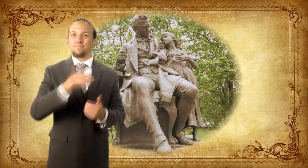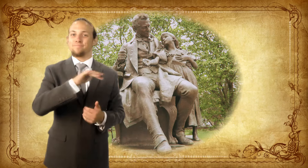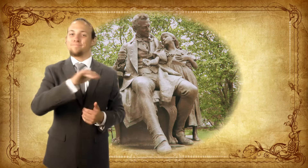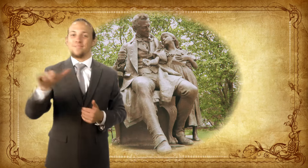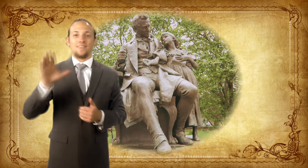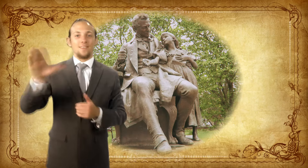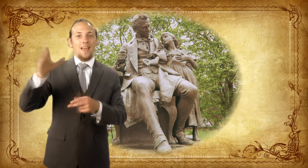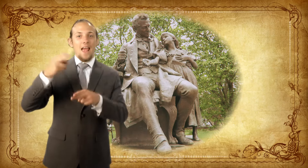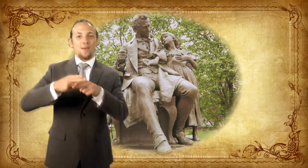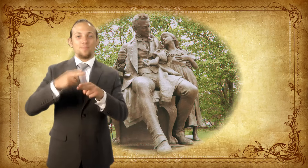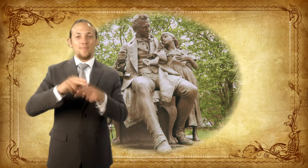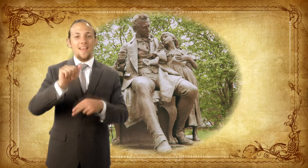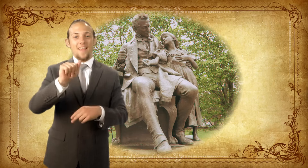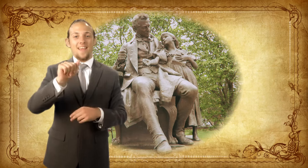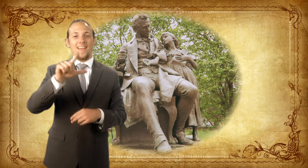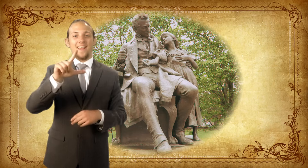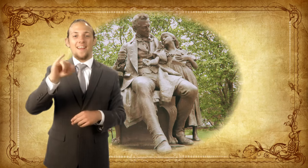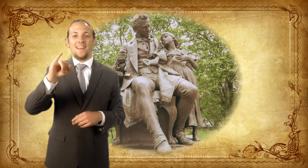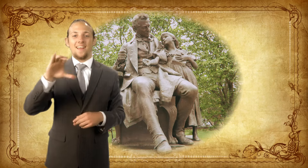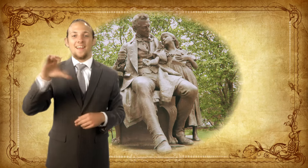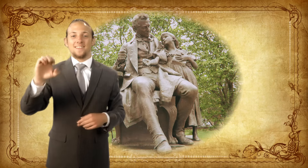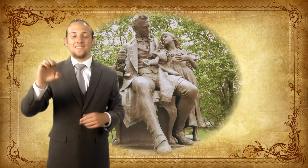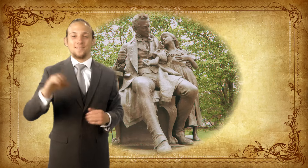writing and finger-spelling.